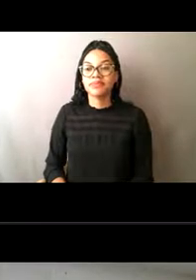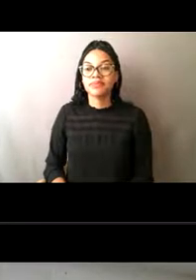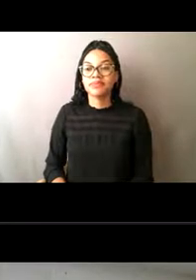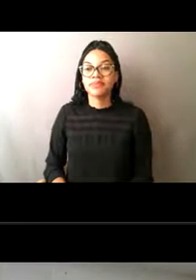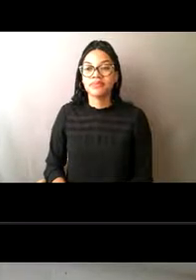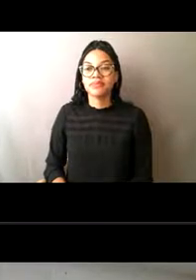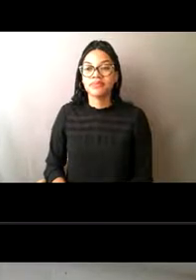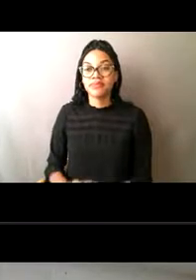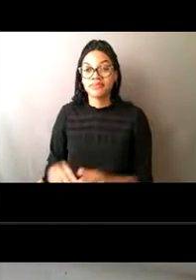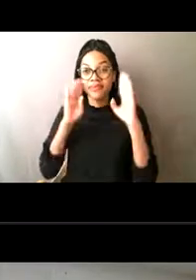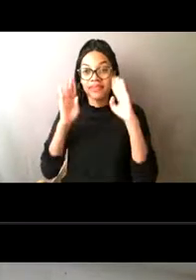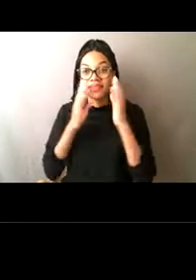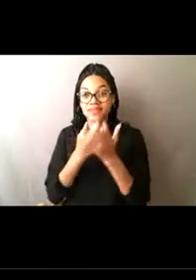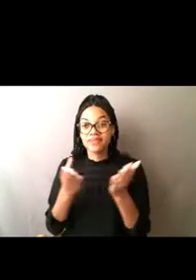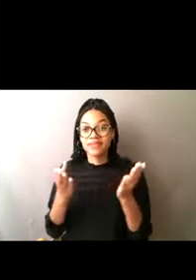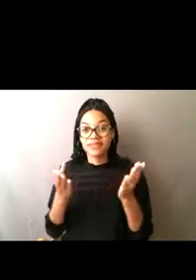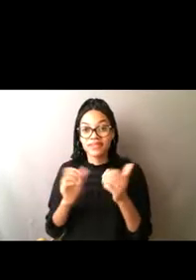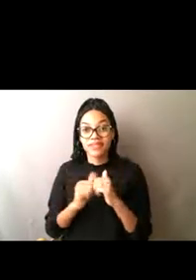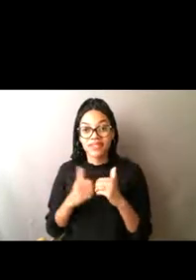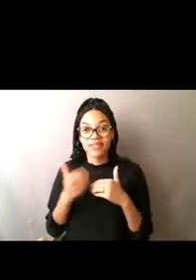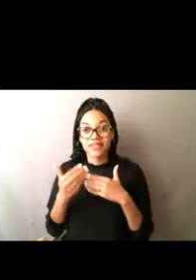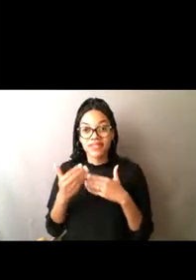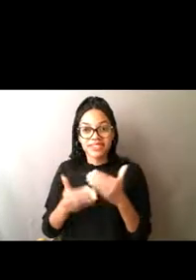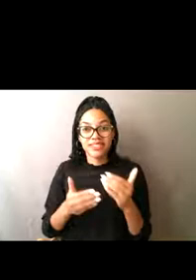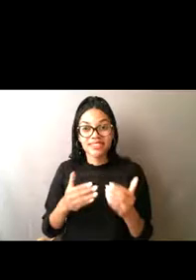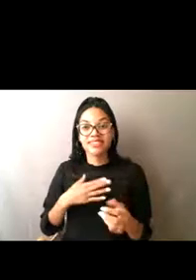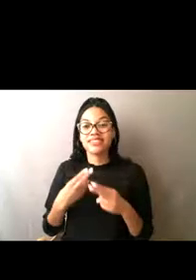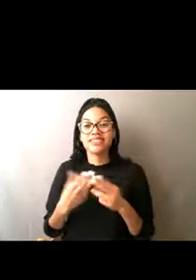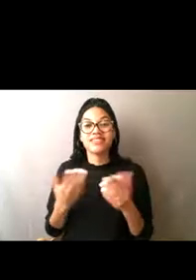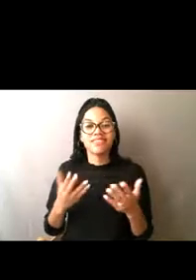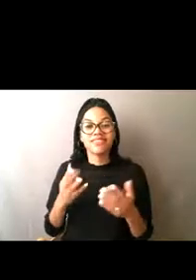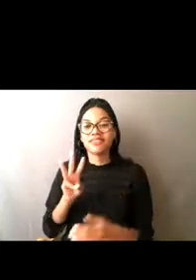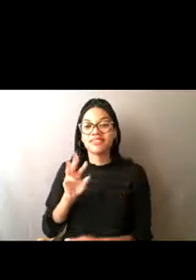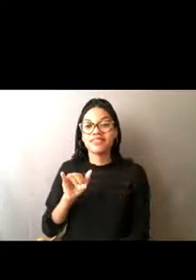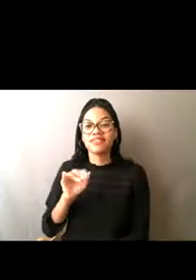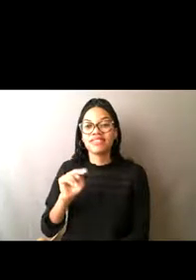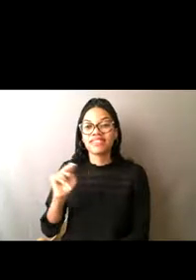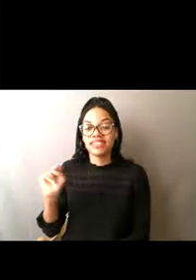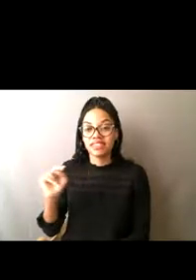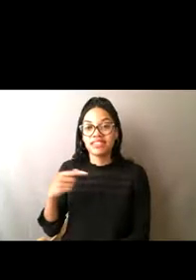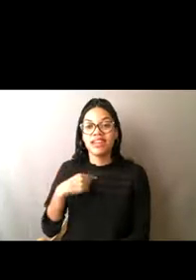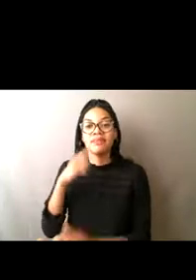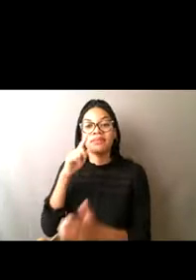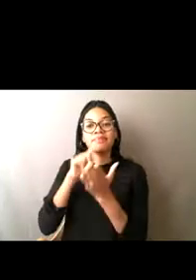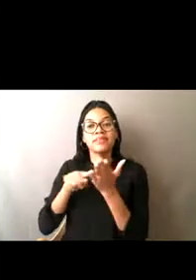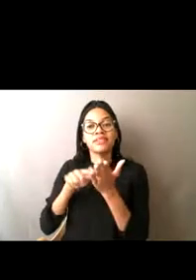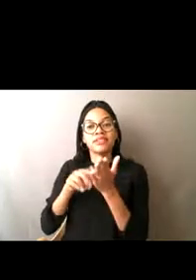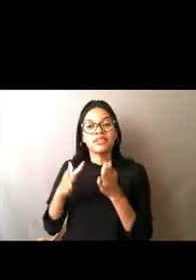How's it going? So again, I'm Wynn, and I'm an investigator with the Office of Law Enforcement,